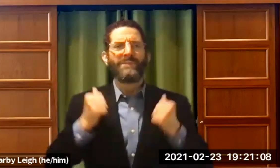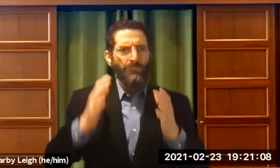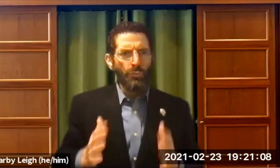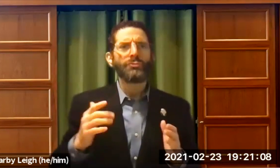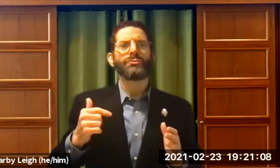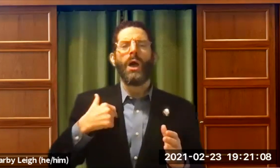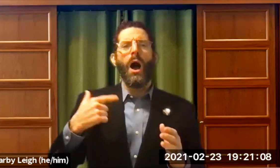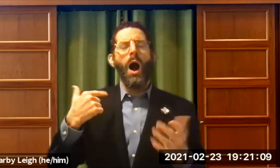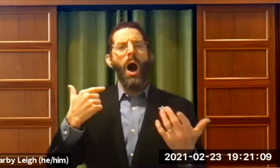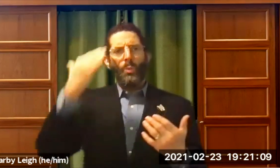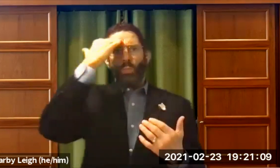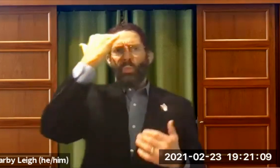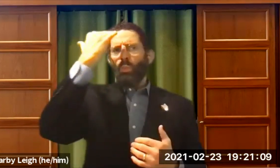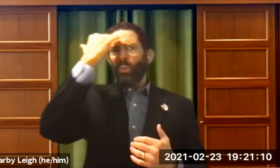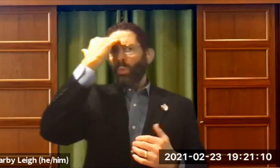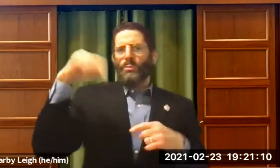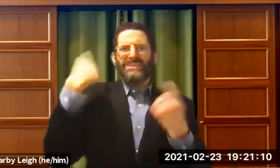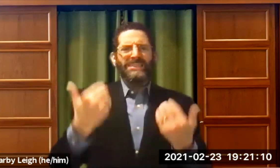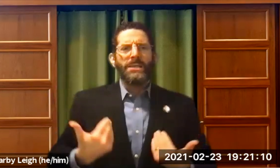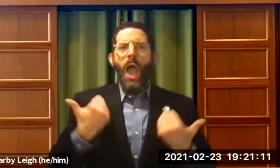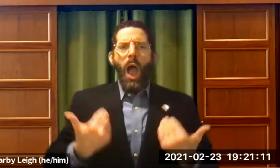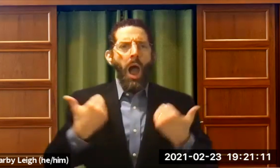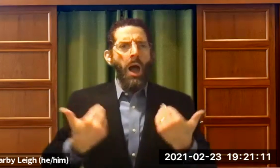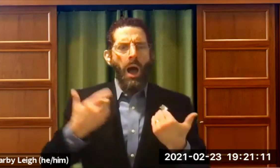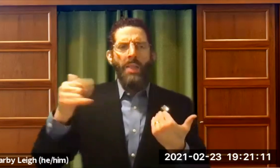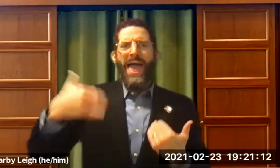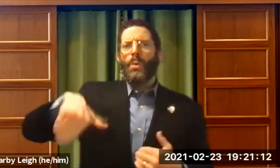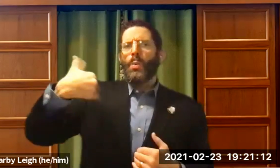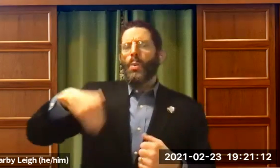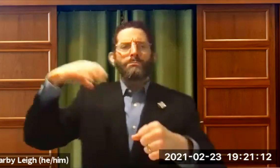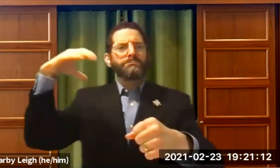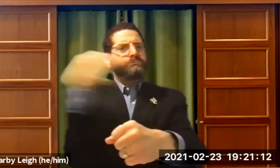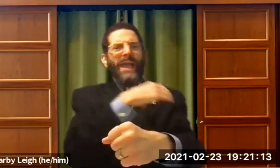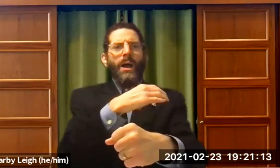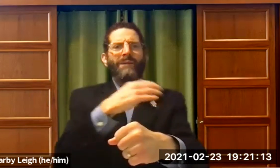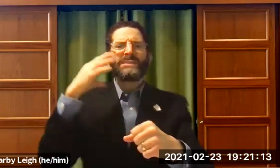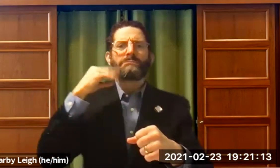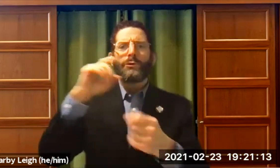World War II. And I know that since I was young,